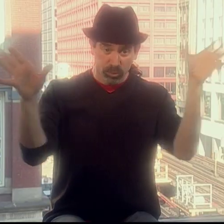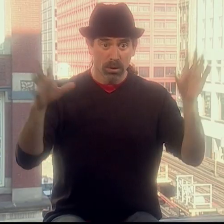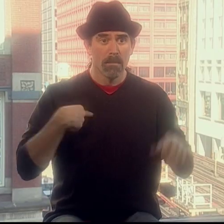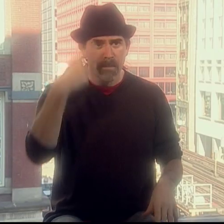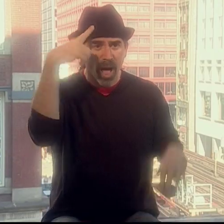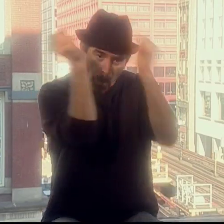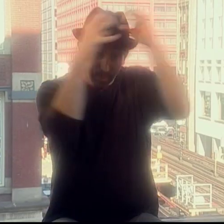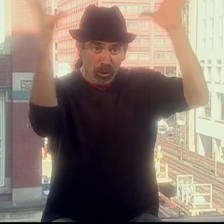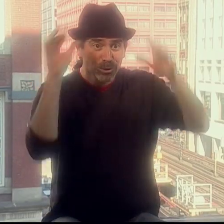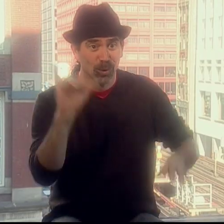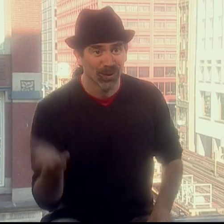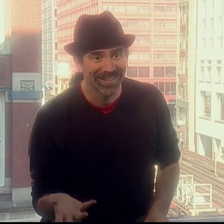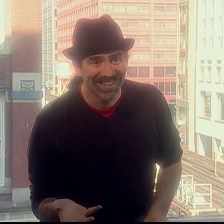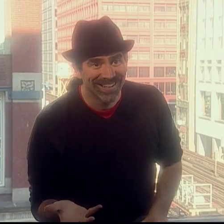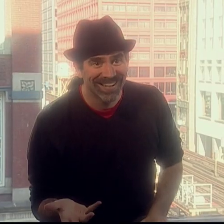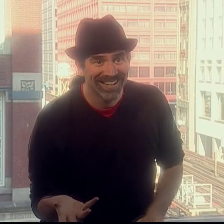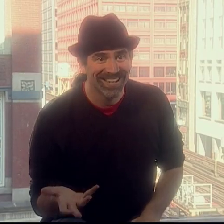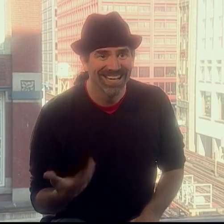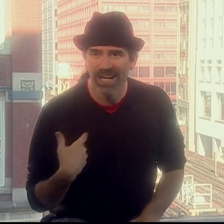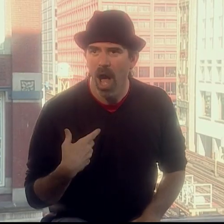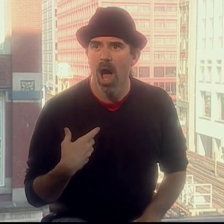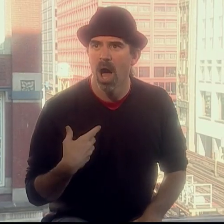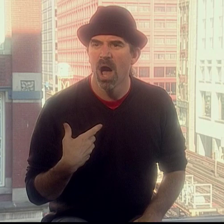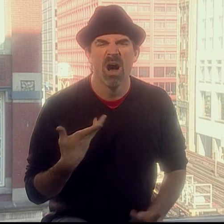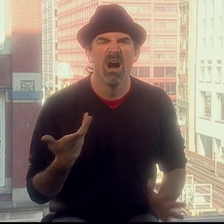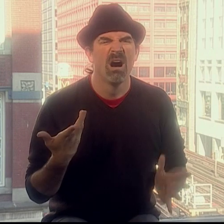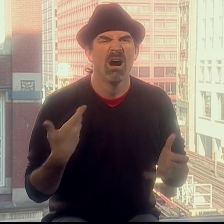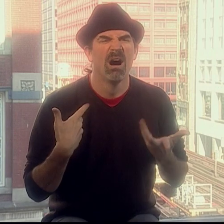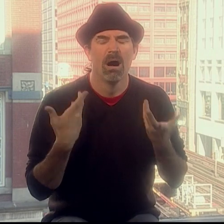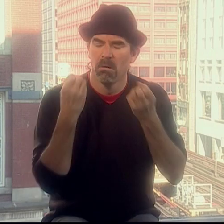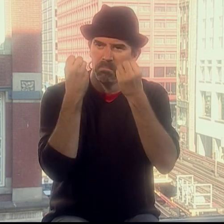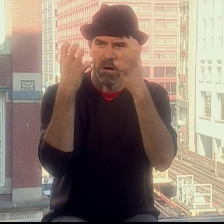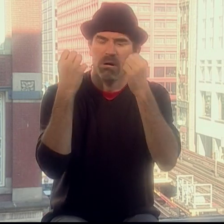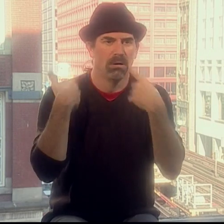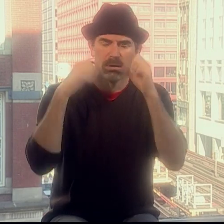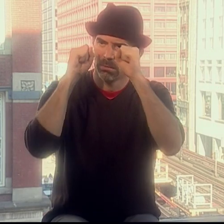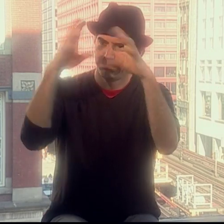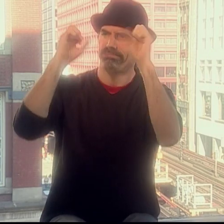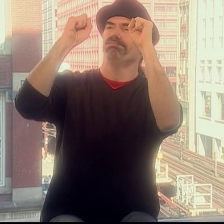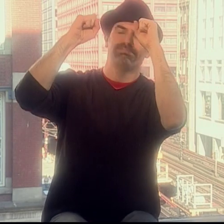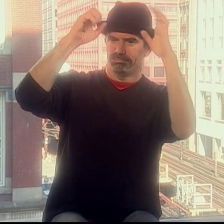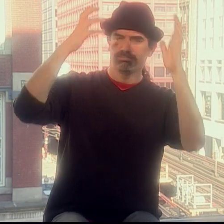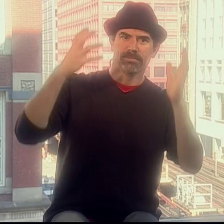It was like the top of my head just came off. I mean, my eyes fell right out of their sockets,